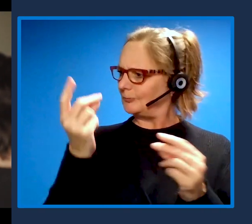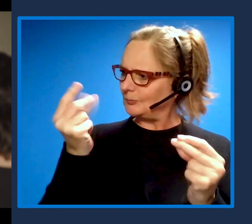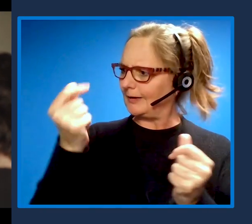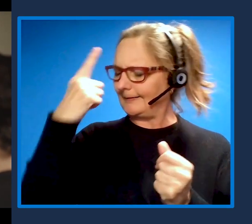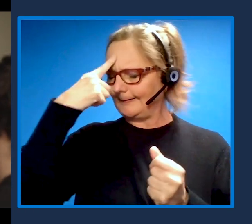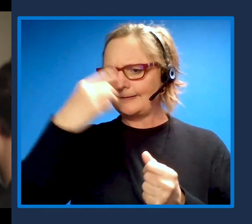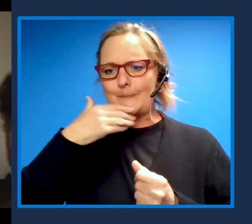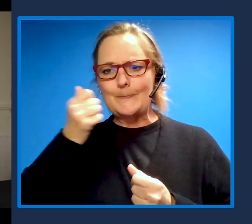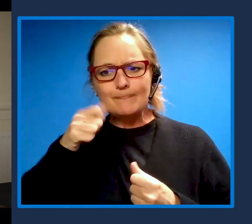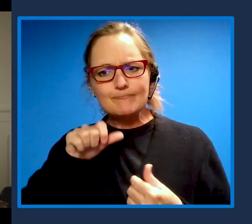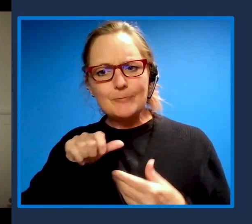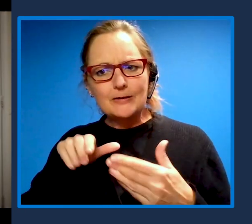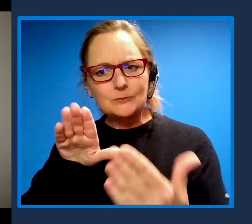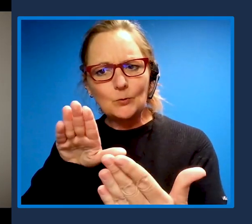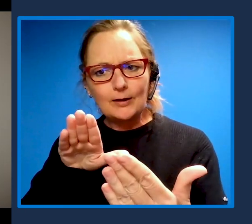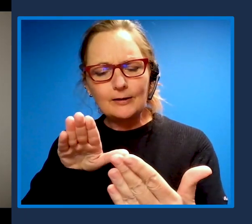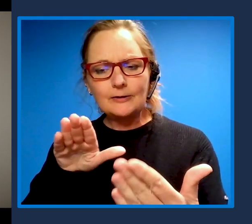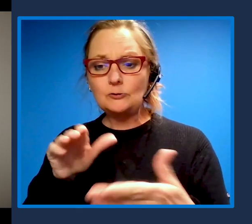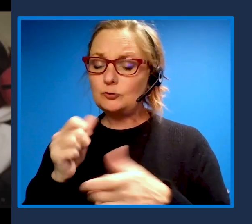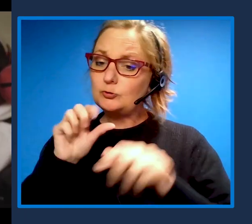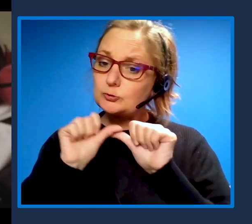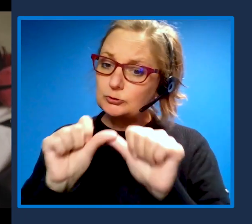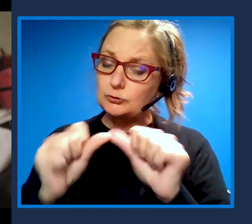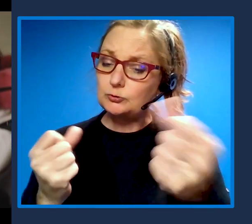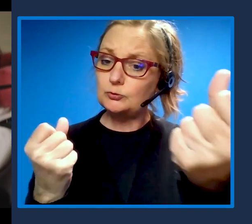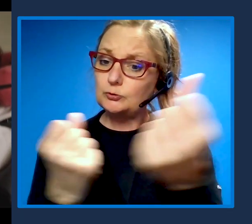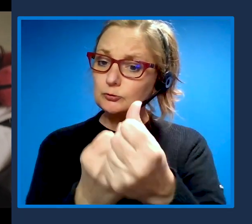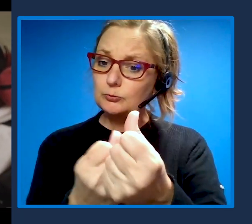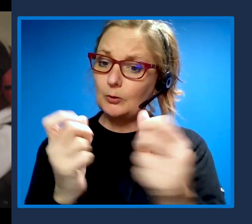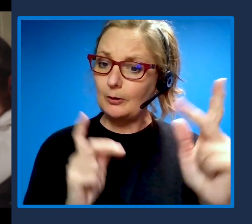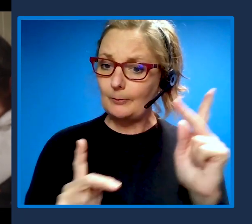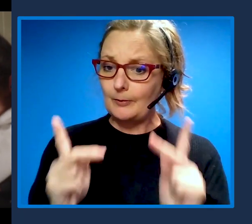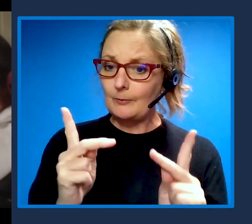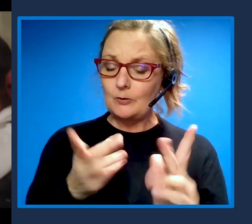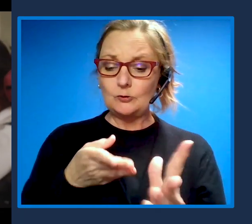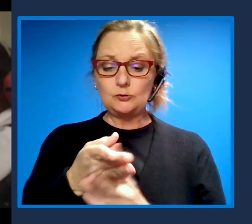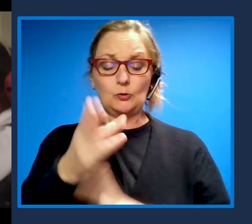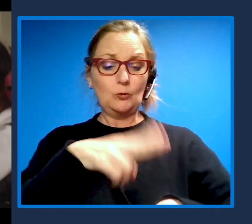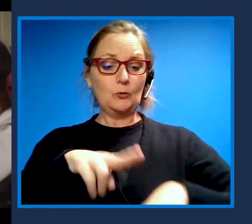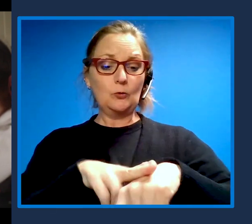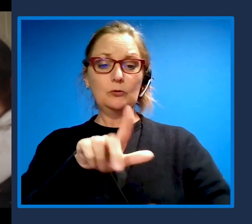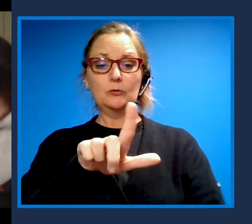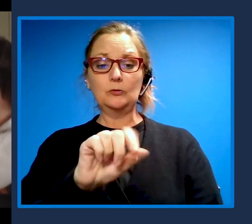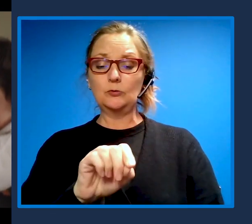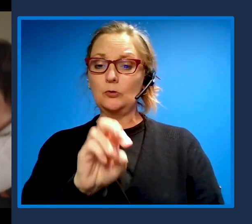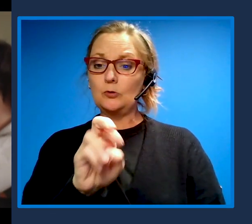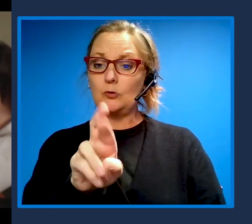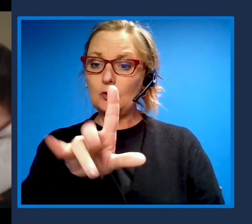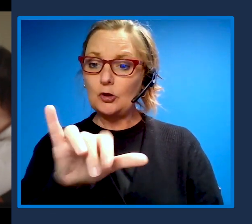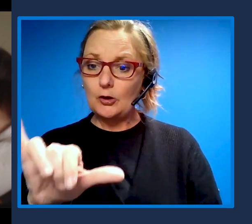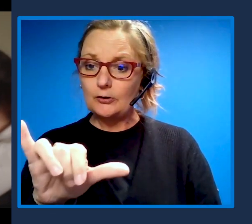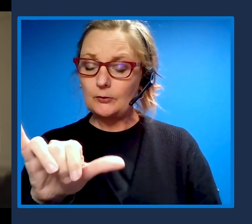that we could actually continue to support people. So through the National Lottery Coronavirus Support Fund,